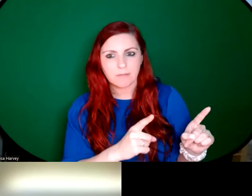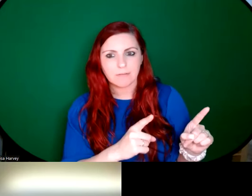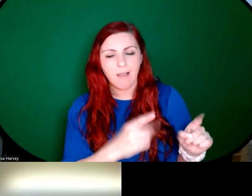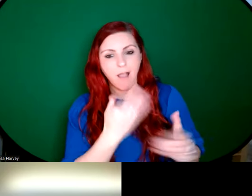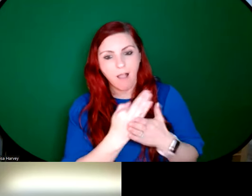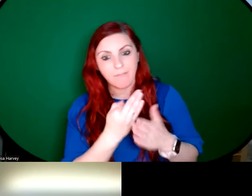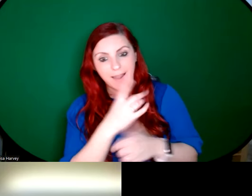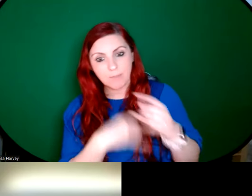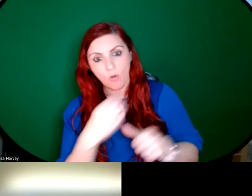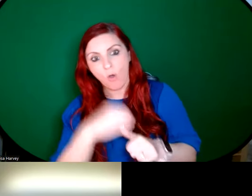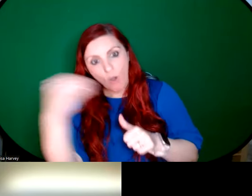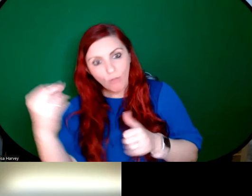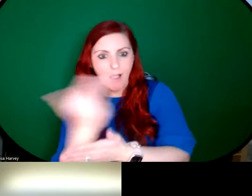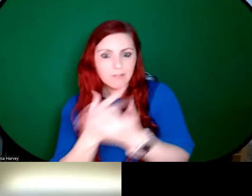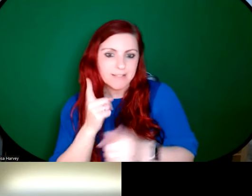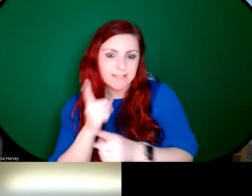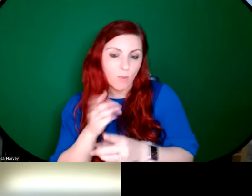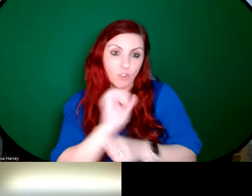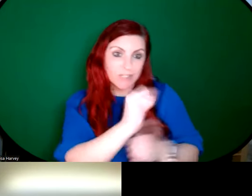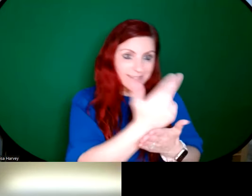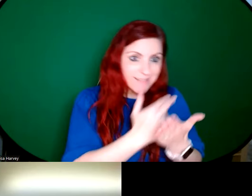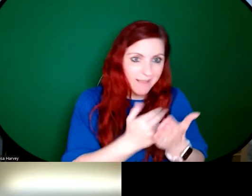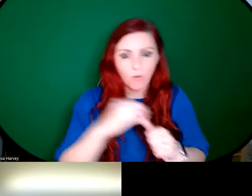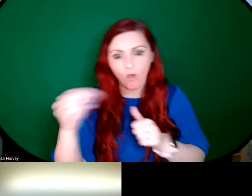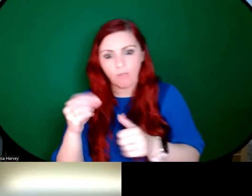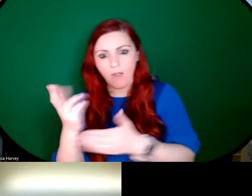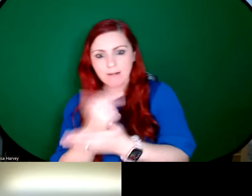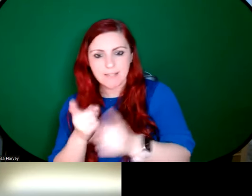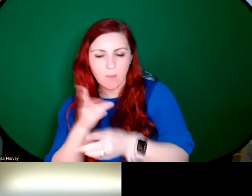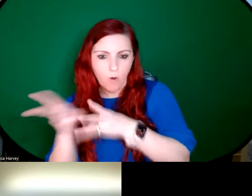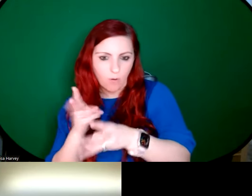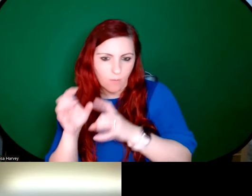Joanne Drum: Okay, thanks for that. Right. Sandra says she'd be down in Spiddal